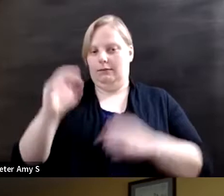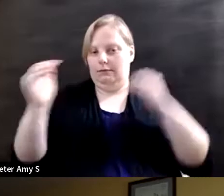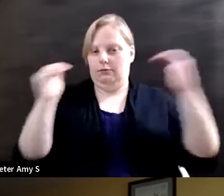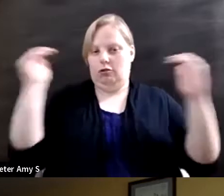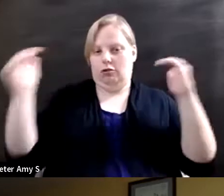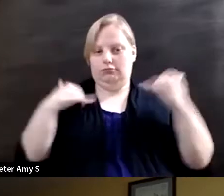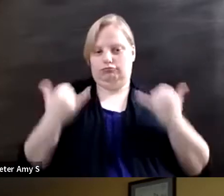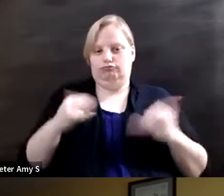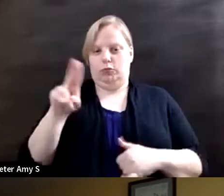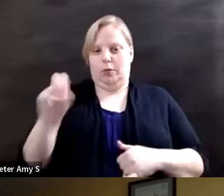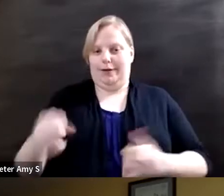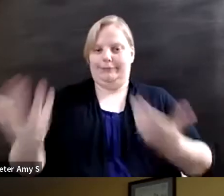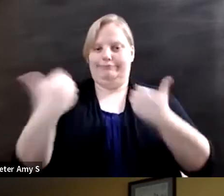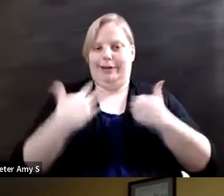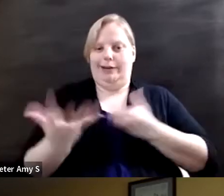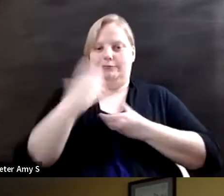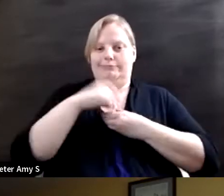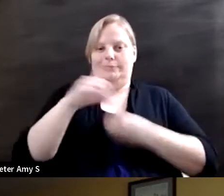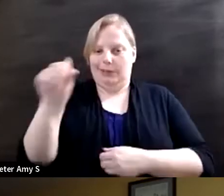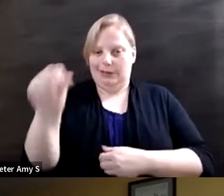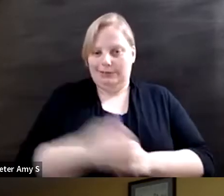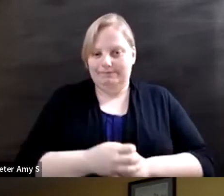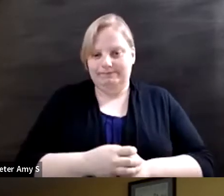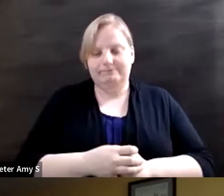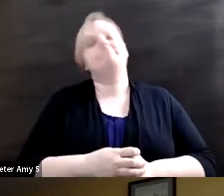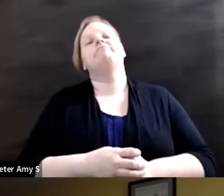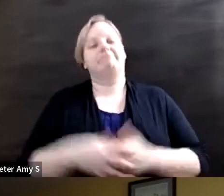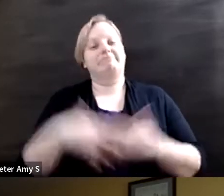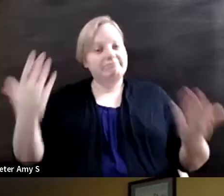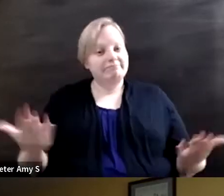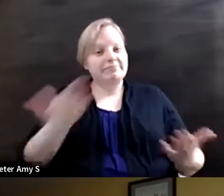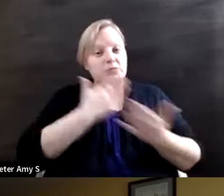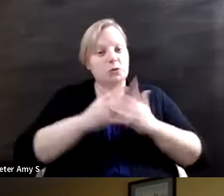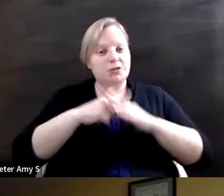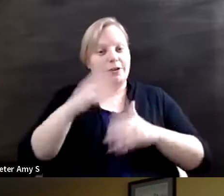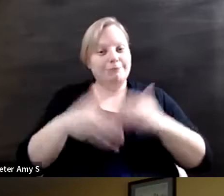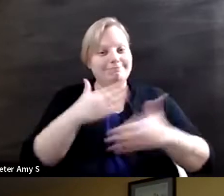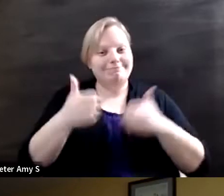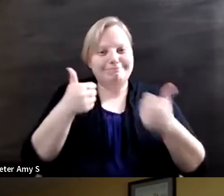living with a disability wow so we're off to a really great start so congrats everyone who